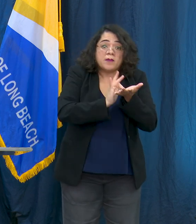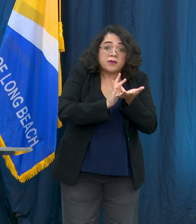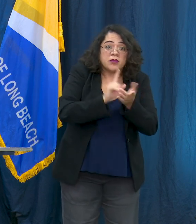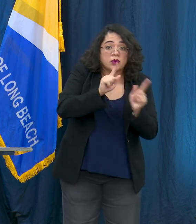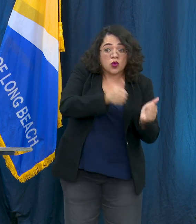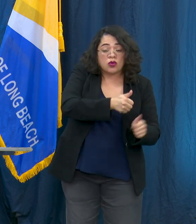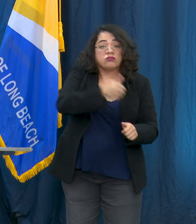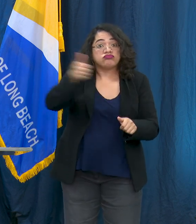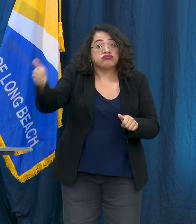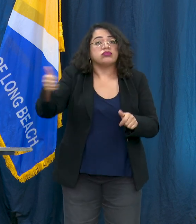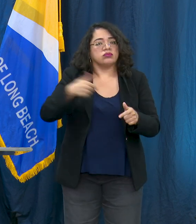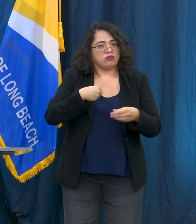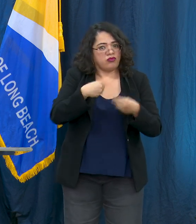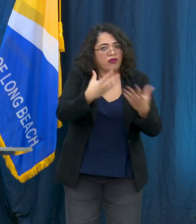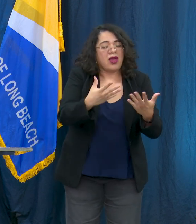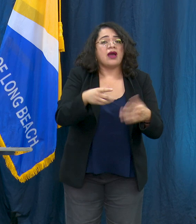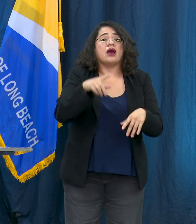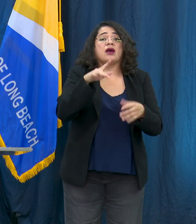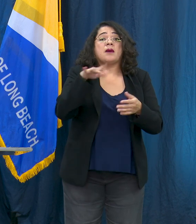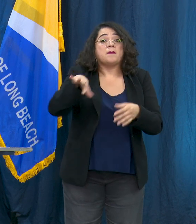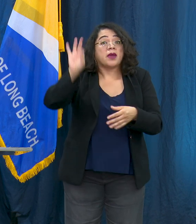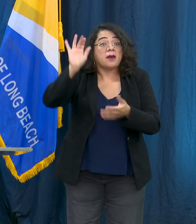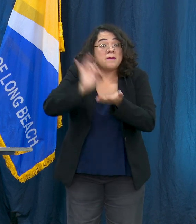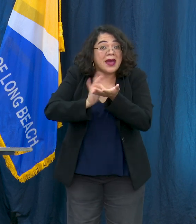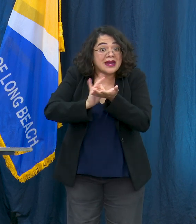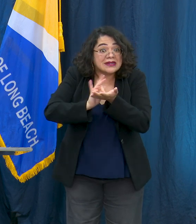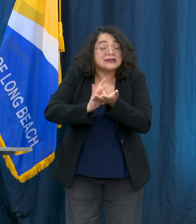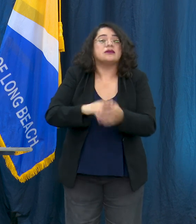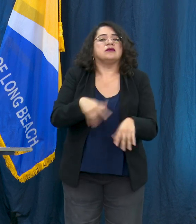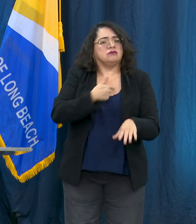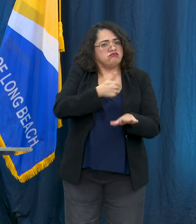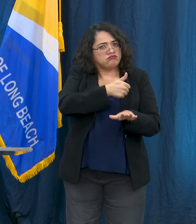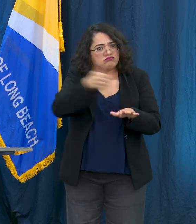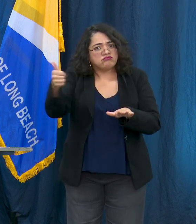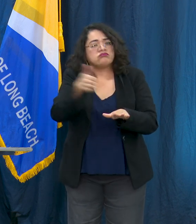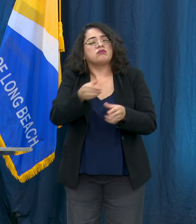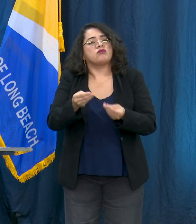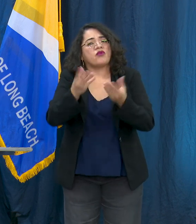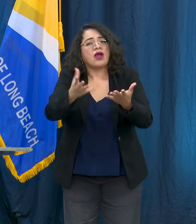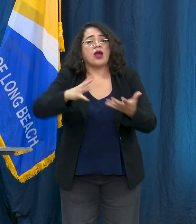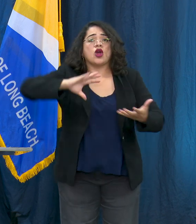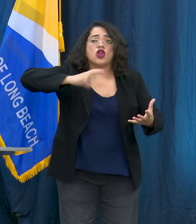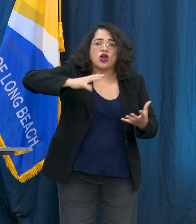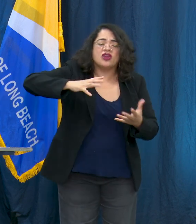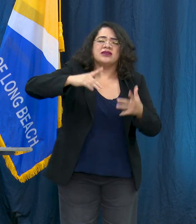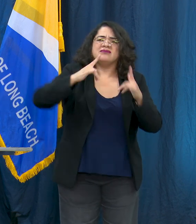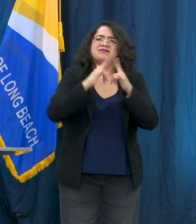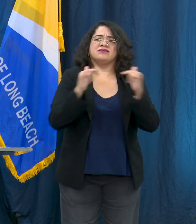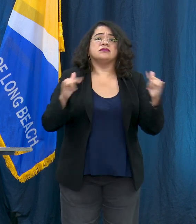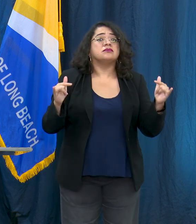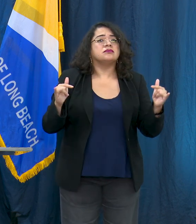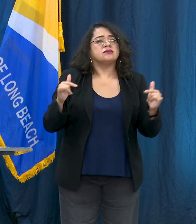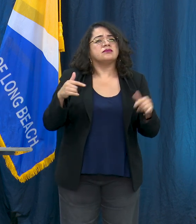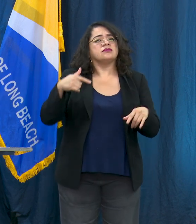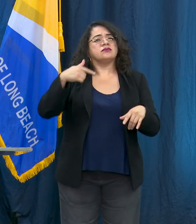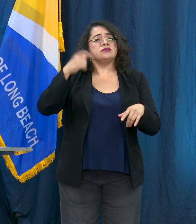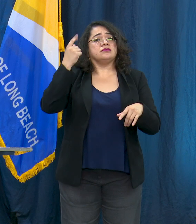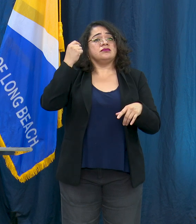is we provide that transportation and we also provide some activities. There's a lot of times when people within the different shelters,